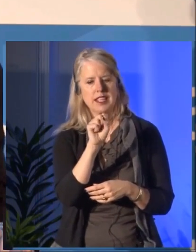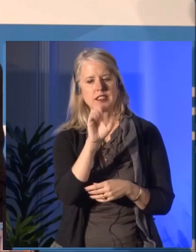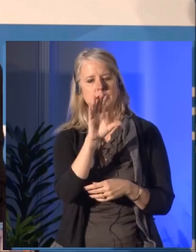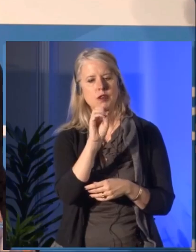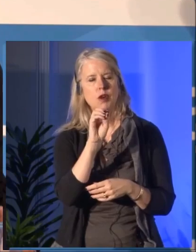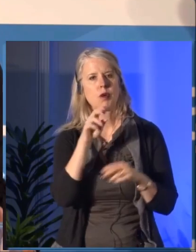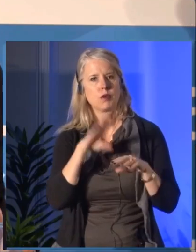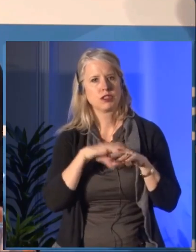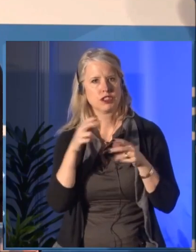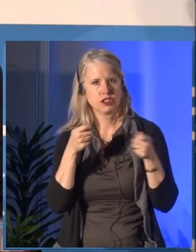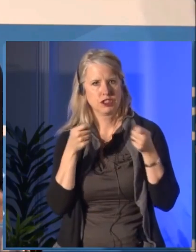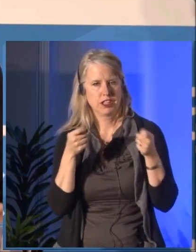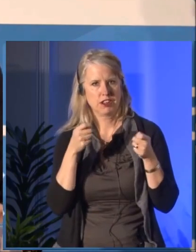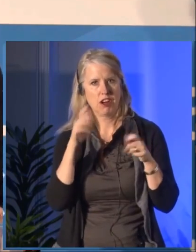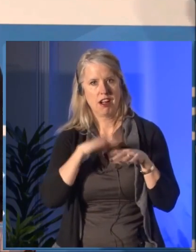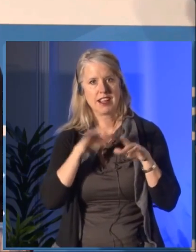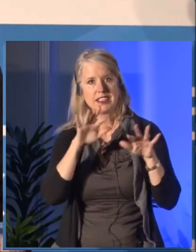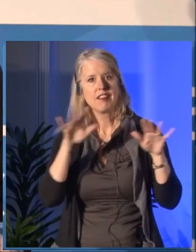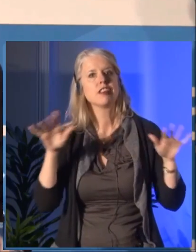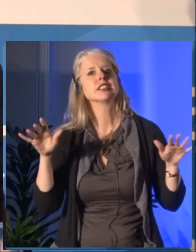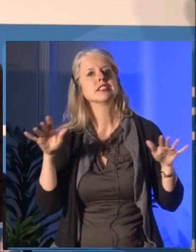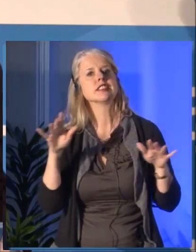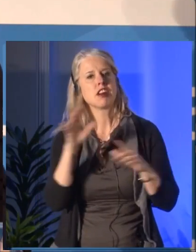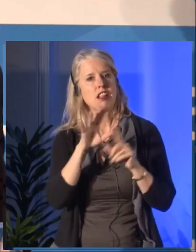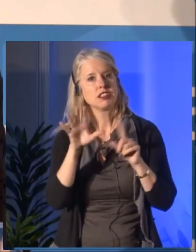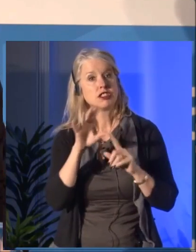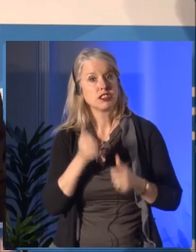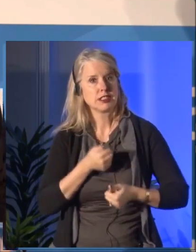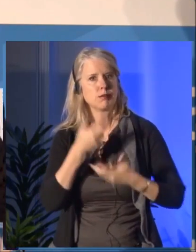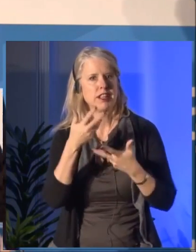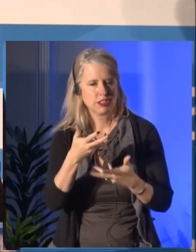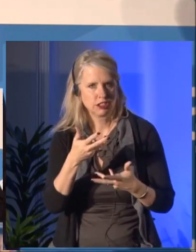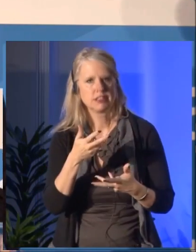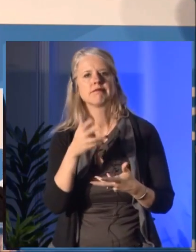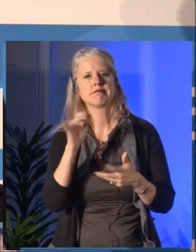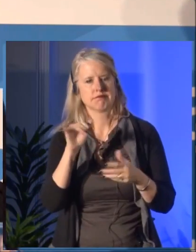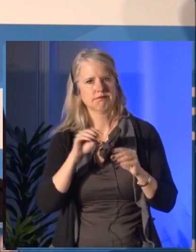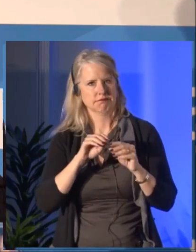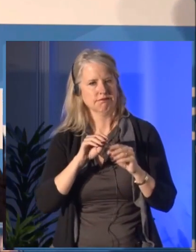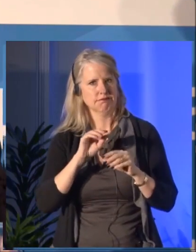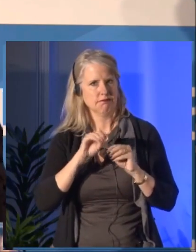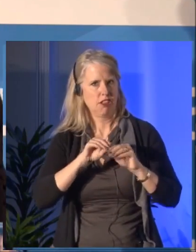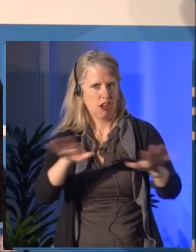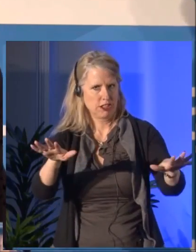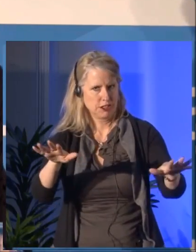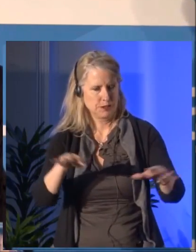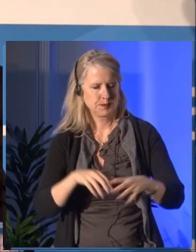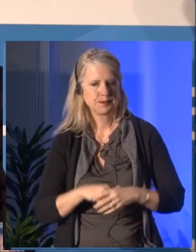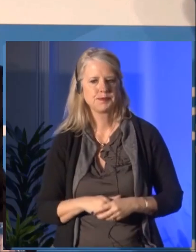and peace is part of the Canada Council. The launch took place at the new pavilion